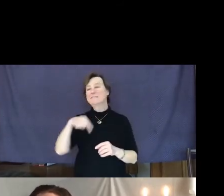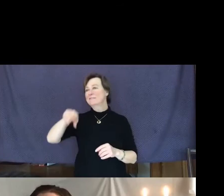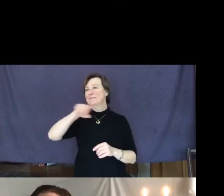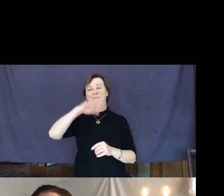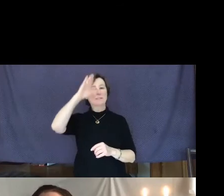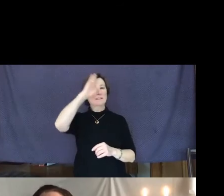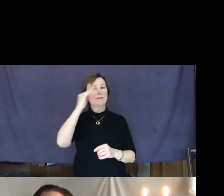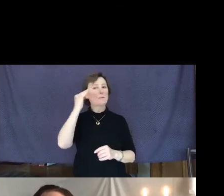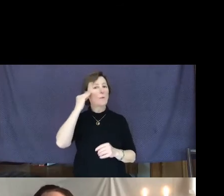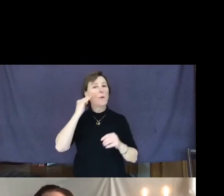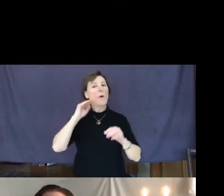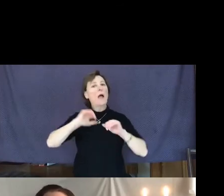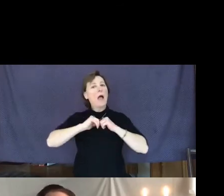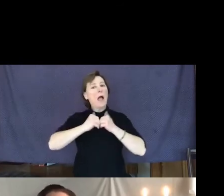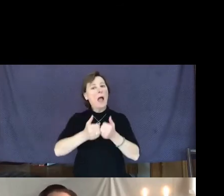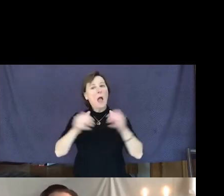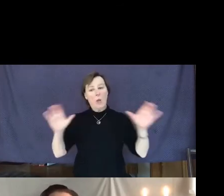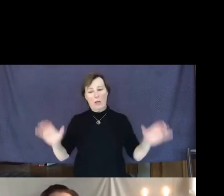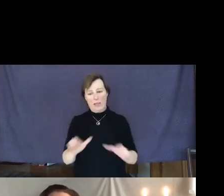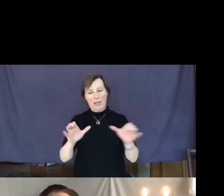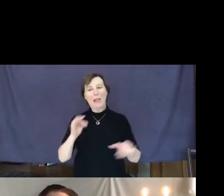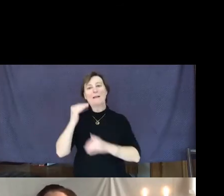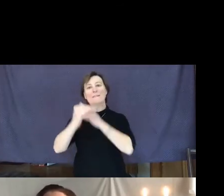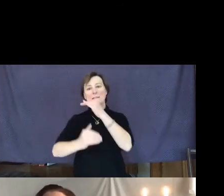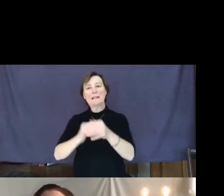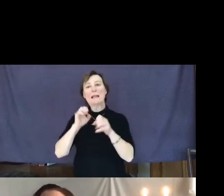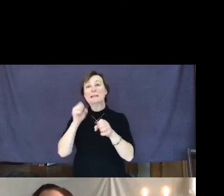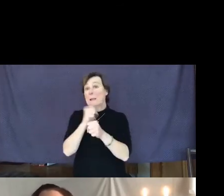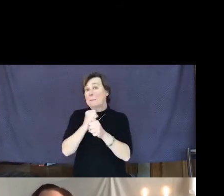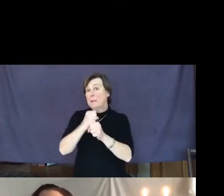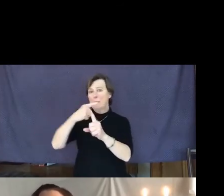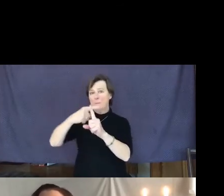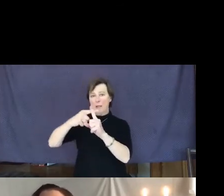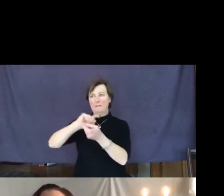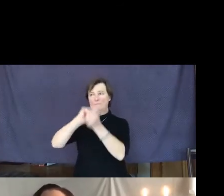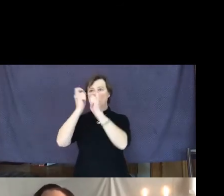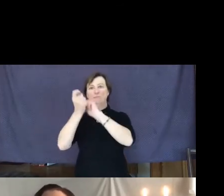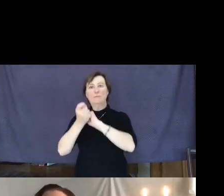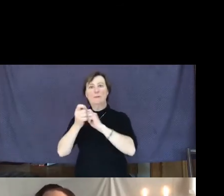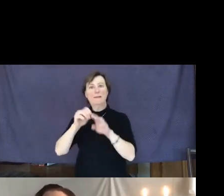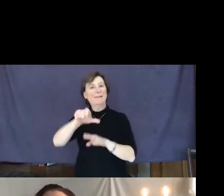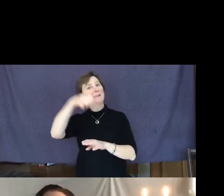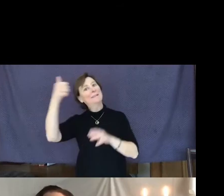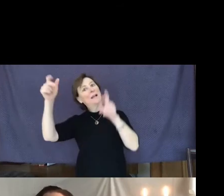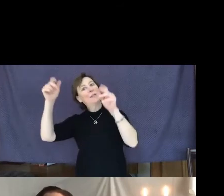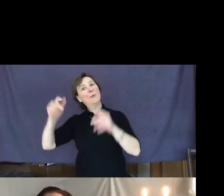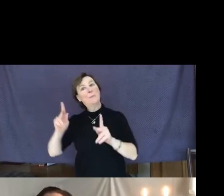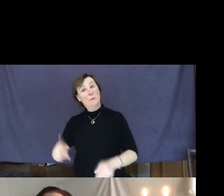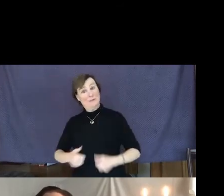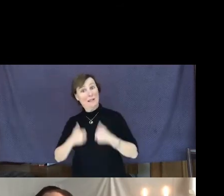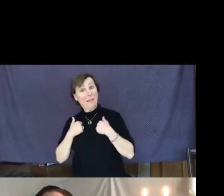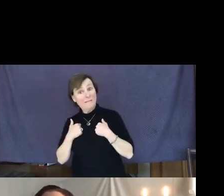can make a positive change in someone's life, including your own.